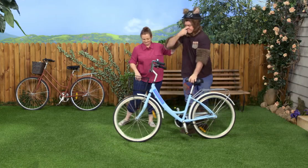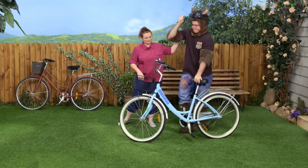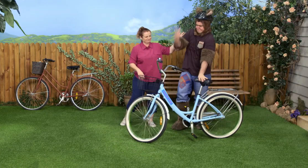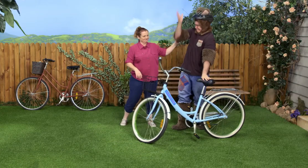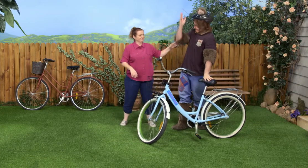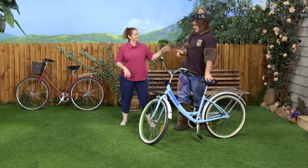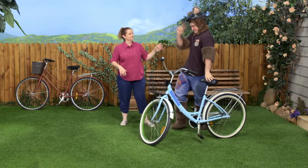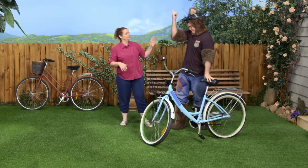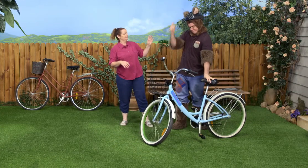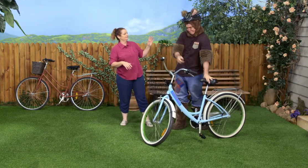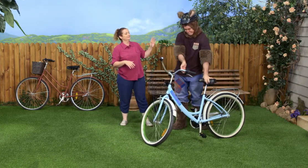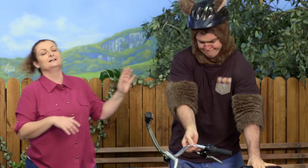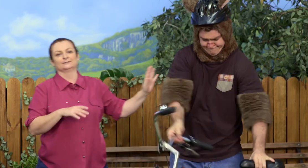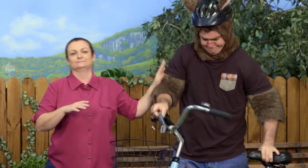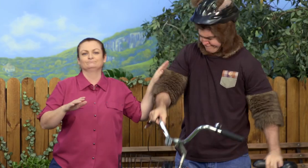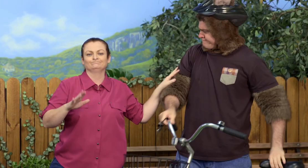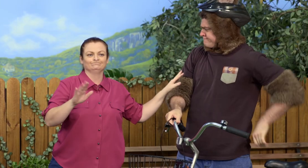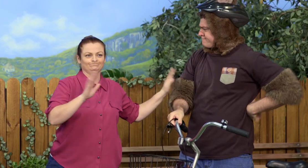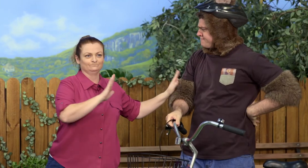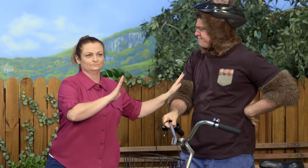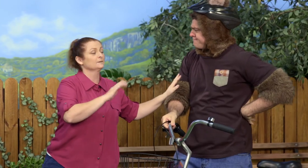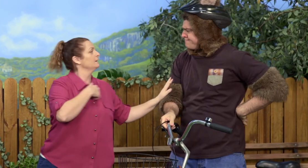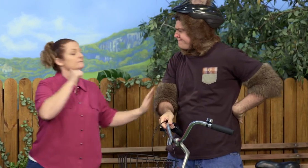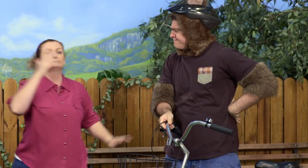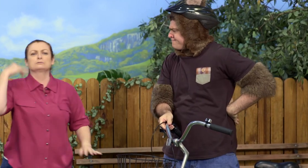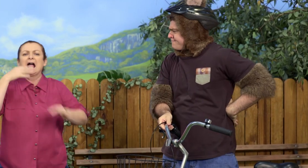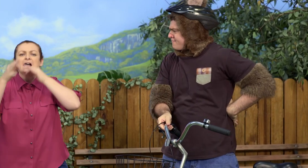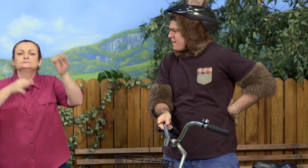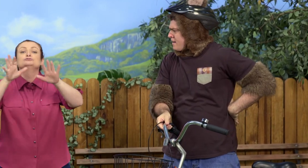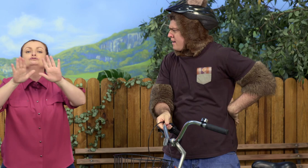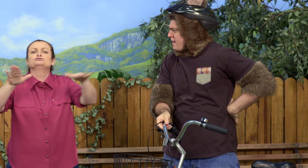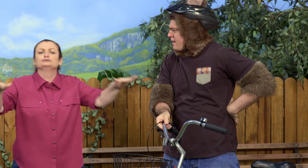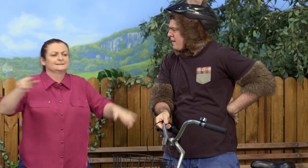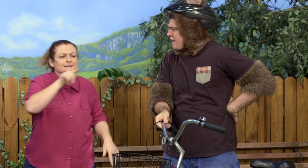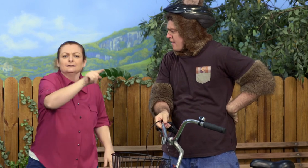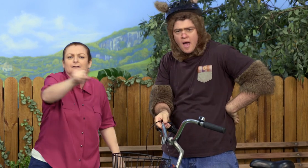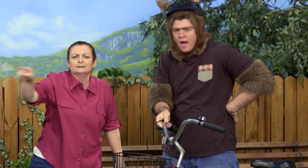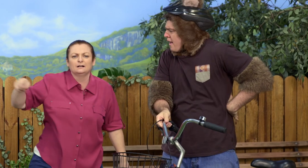I give up. Can't do it! I'm done! I remember asking children once